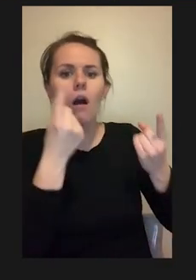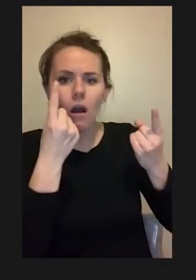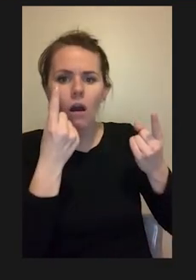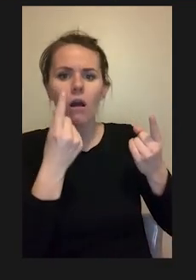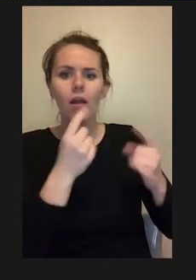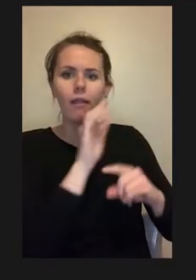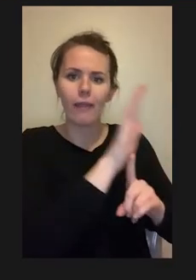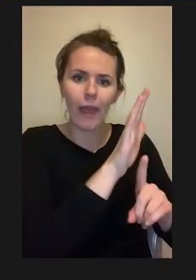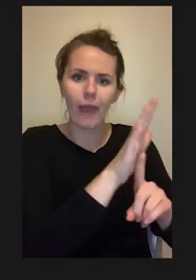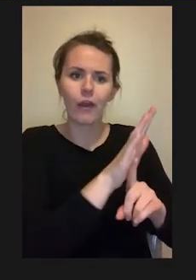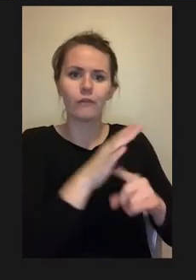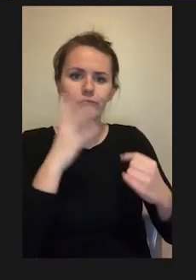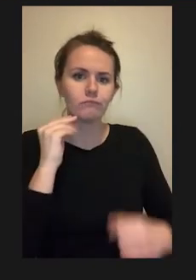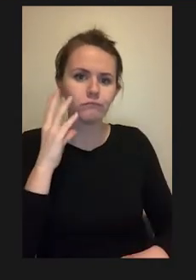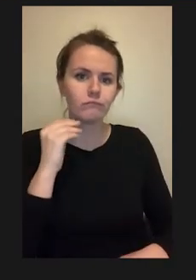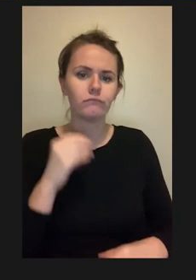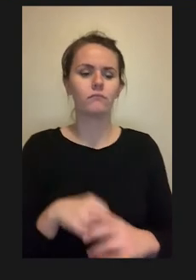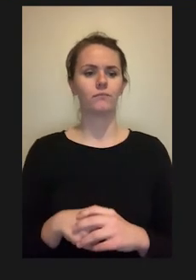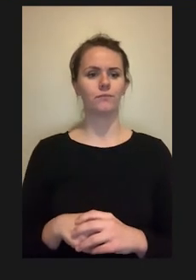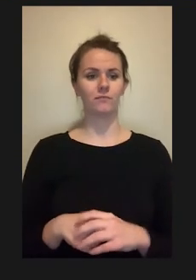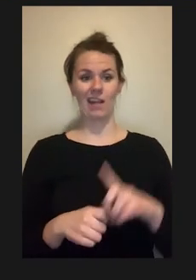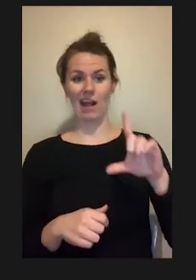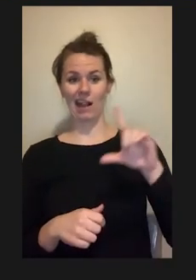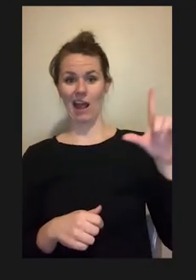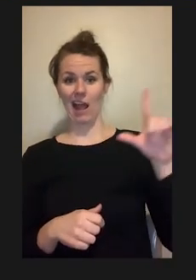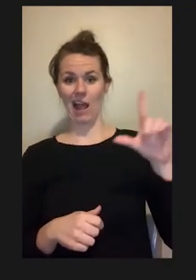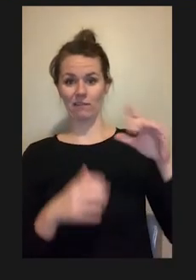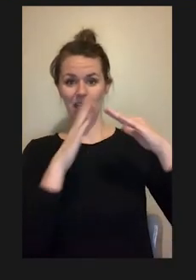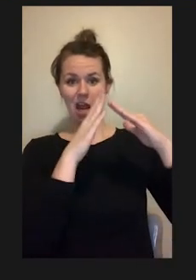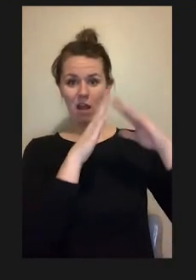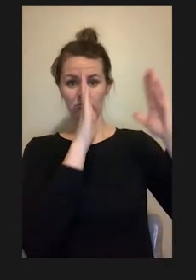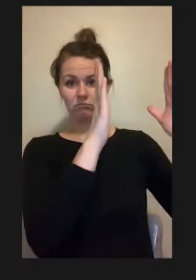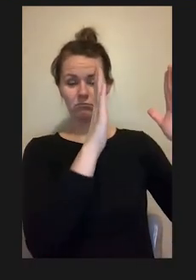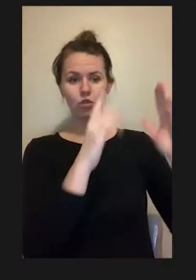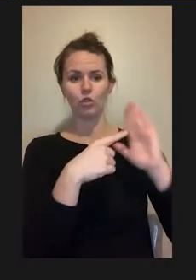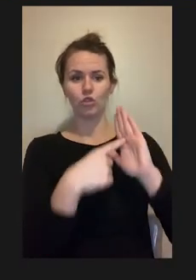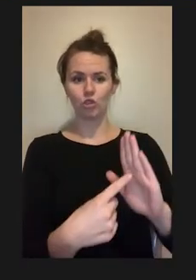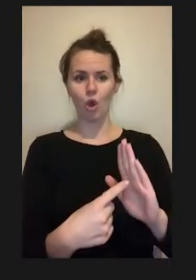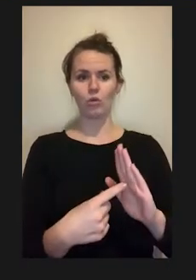left hand top left is a picture showing a wheelchair user at a lab bench.